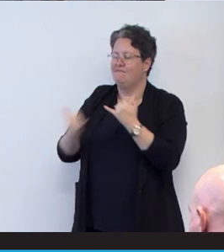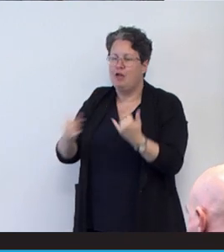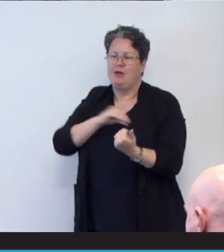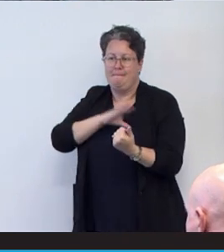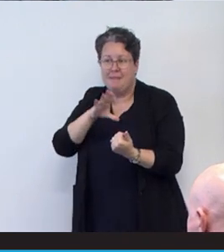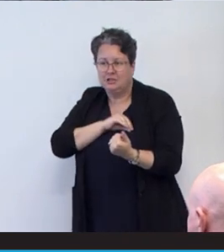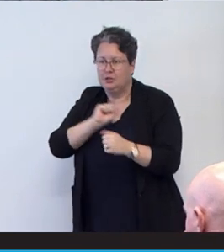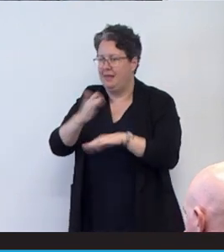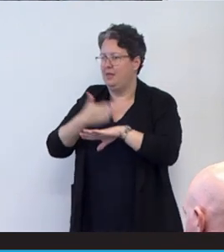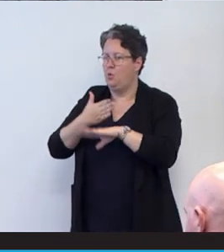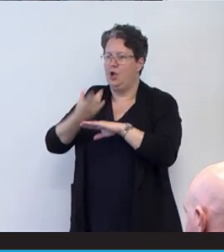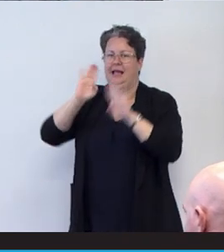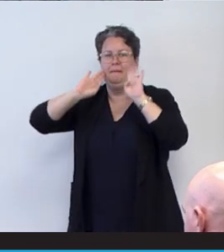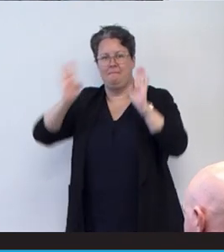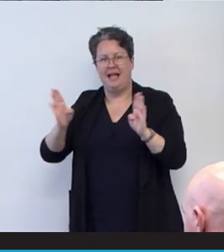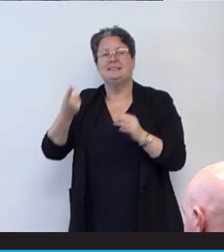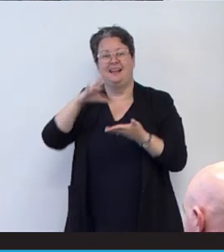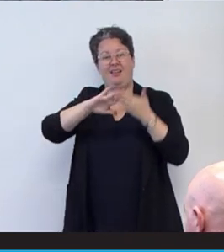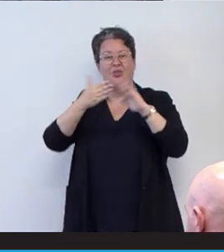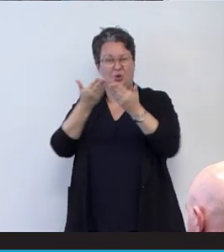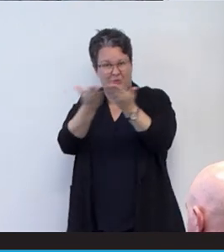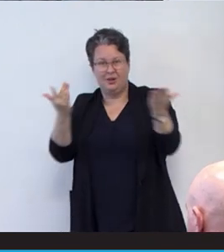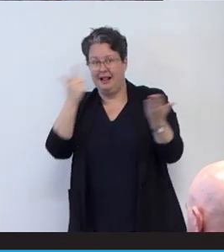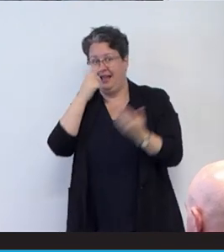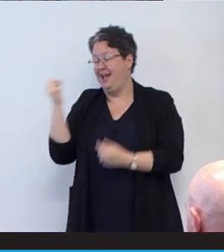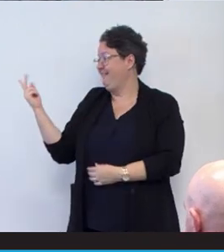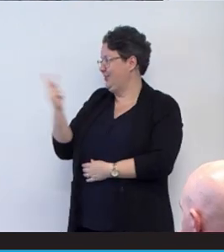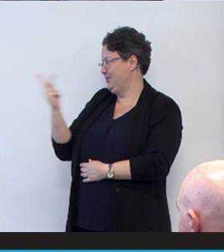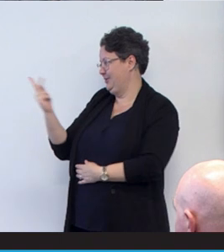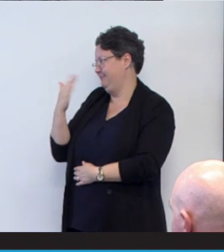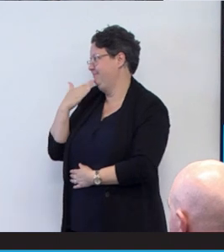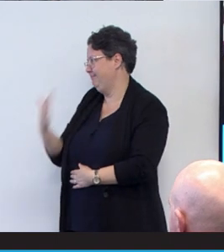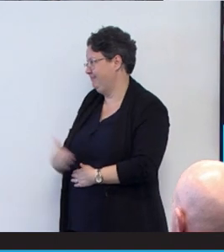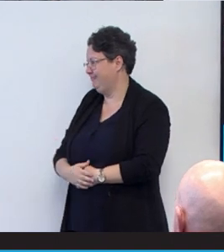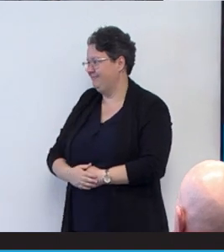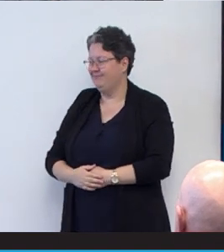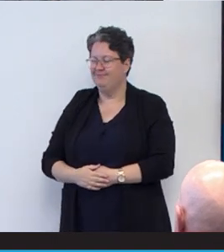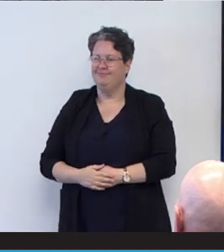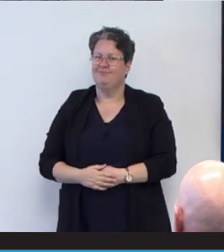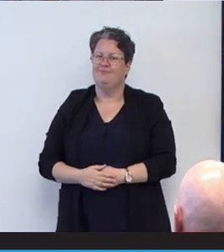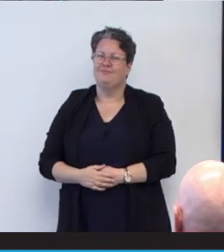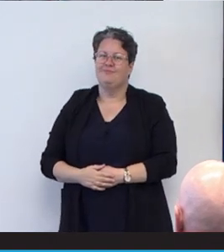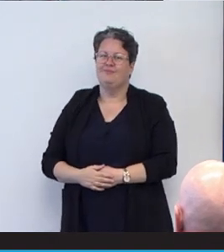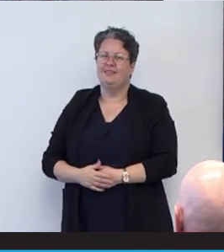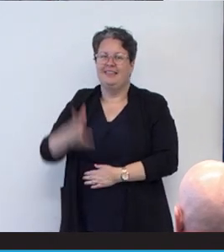And I think the community's lucky to have you around and then to listen to Emma as